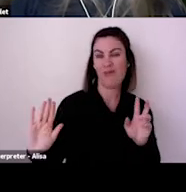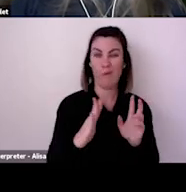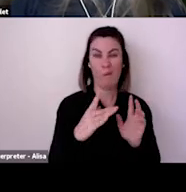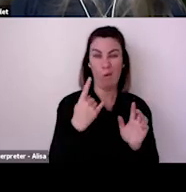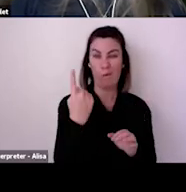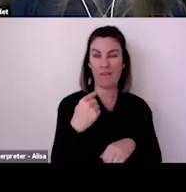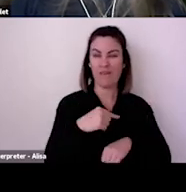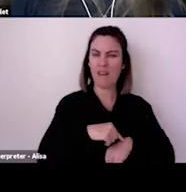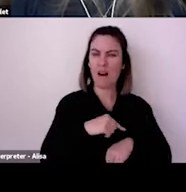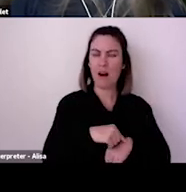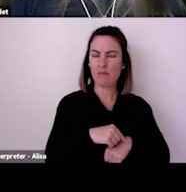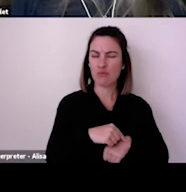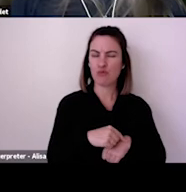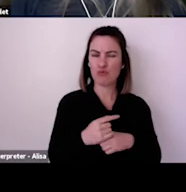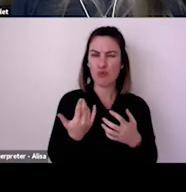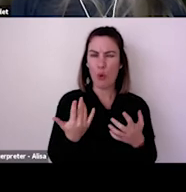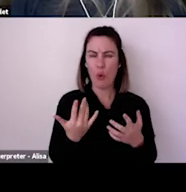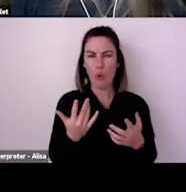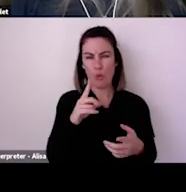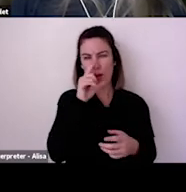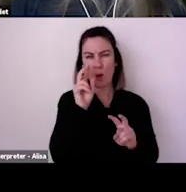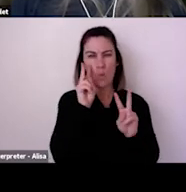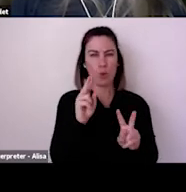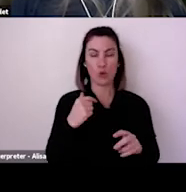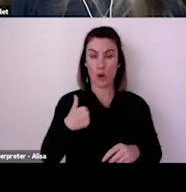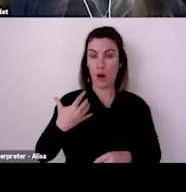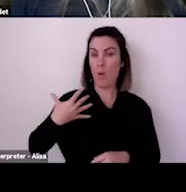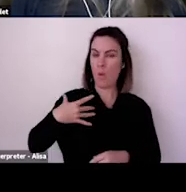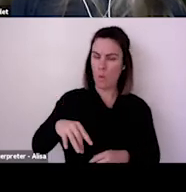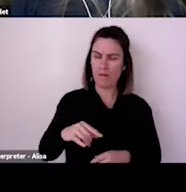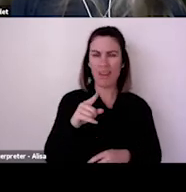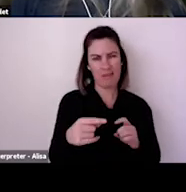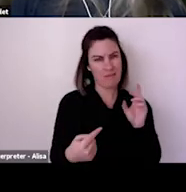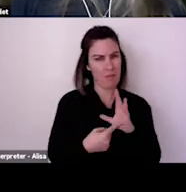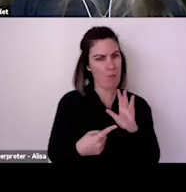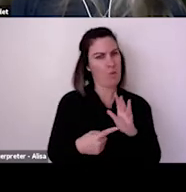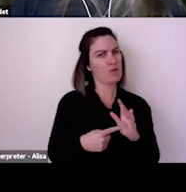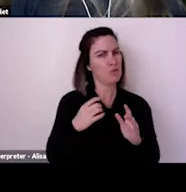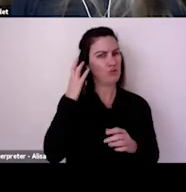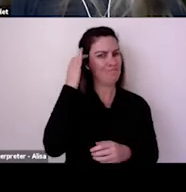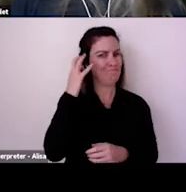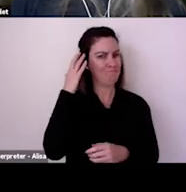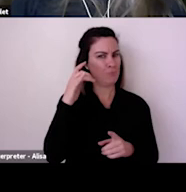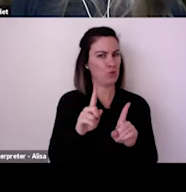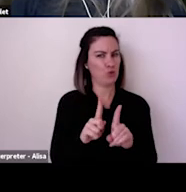lot and we need to come together and debrief what happened and put procedures in place to meet these needs better in the future.